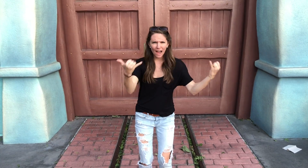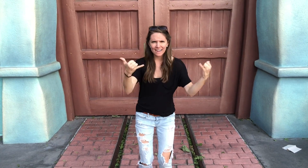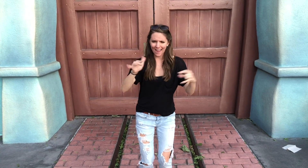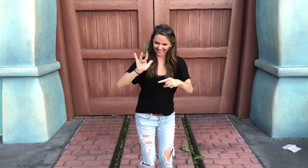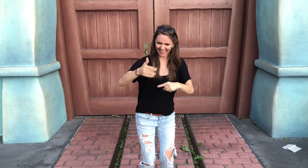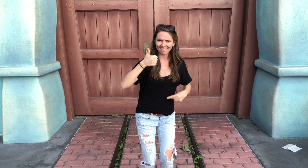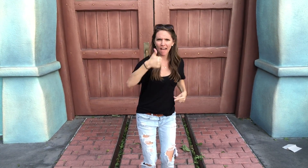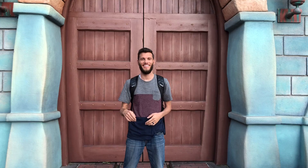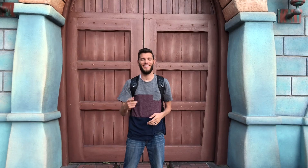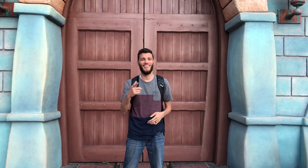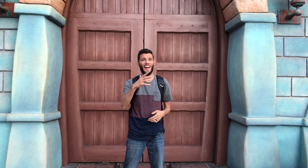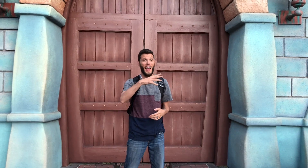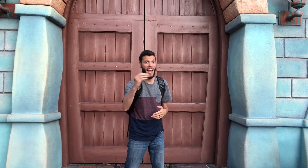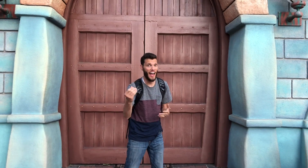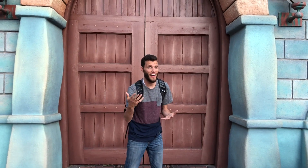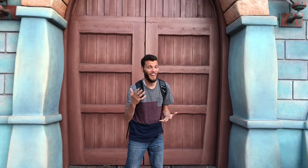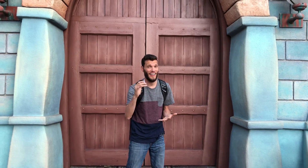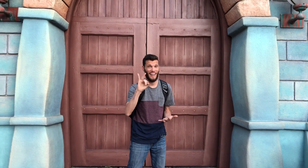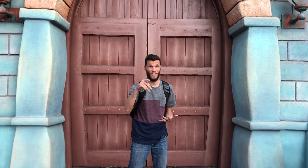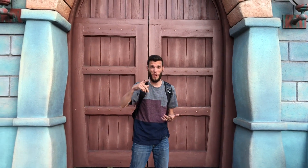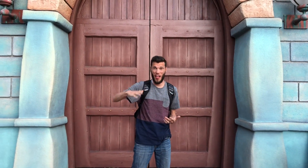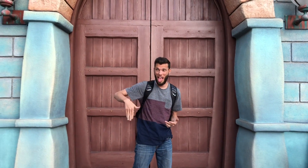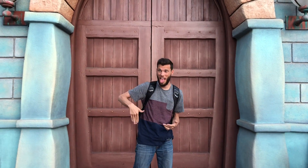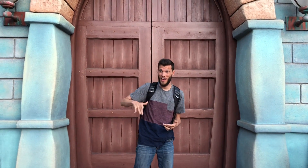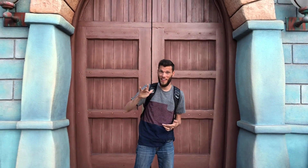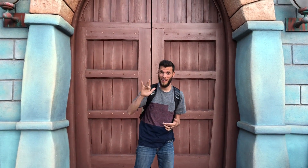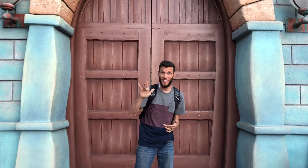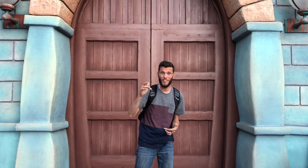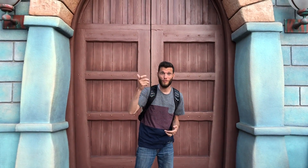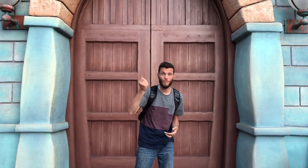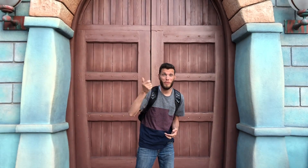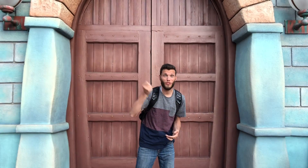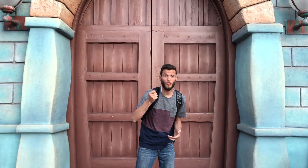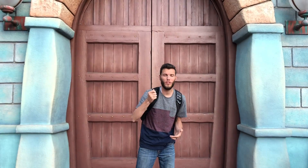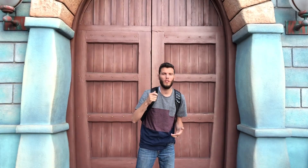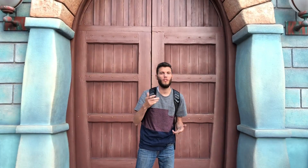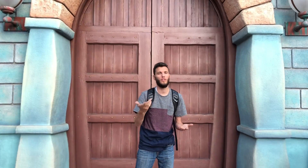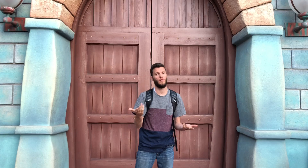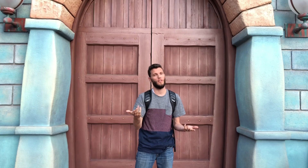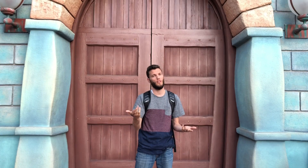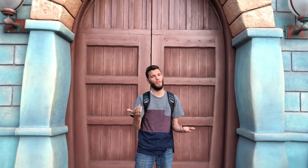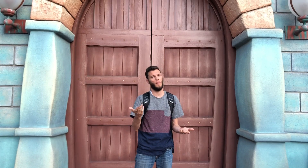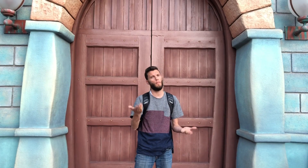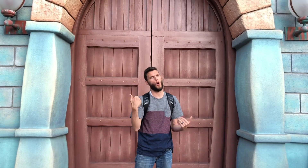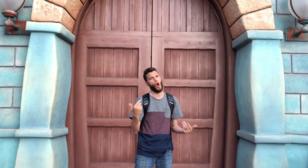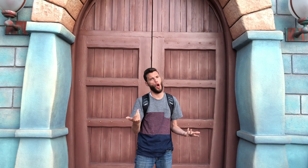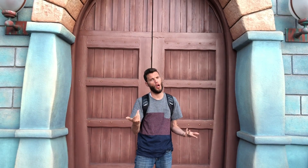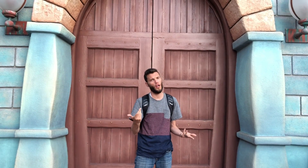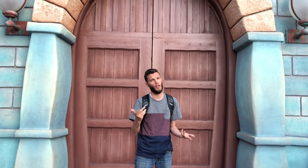Come on, do it now gives us a THUMBS UP. And if you have not yet subscribed, come on...